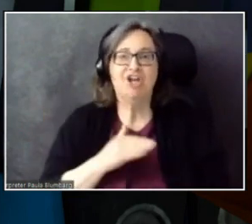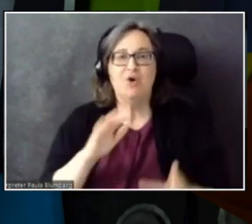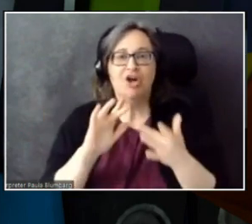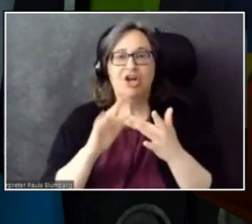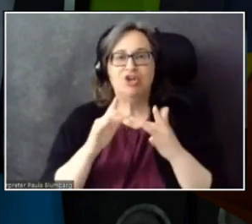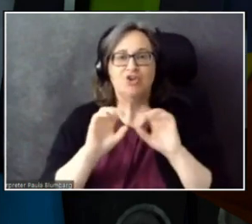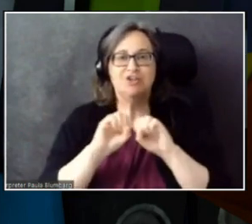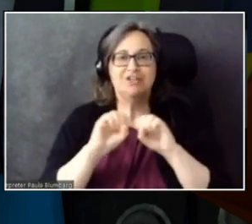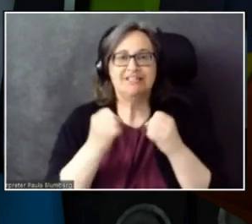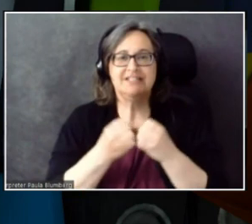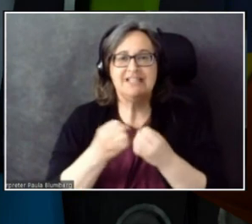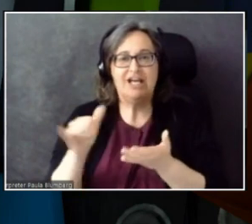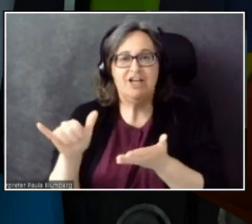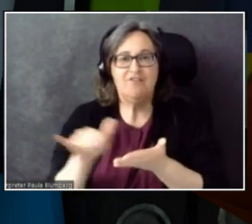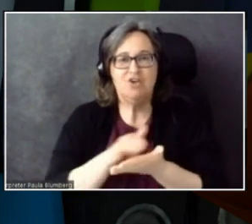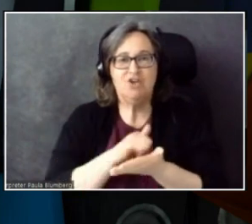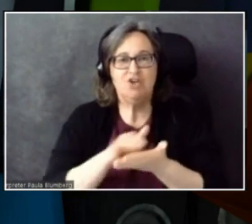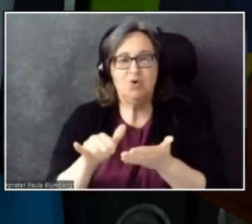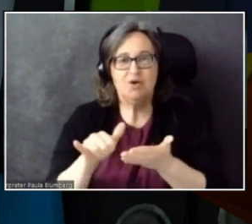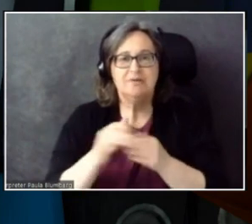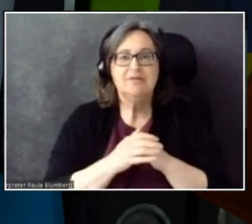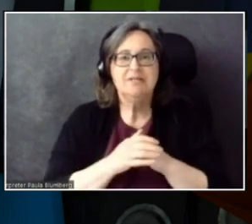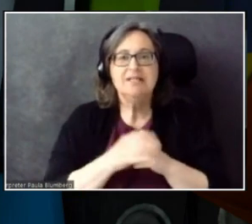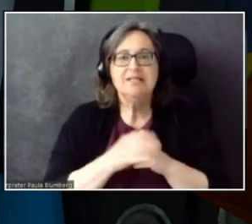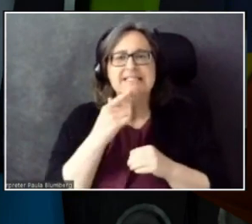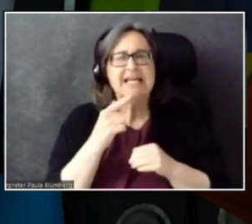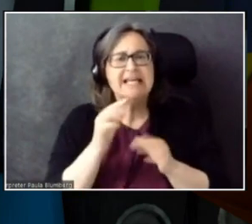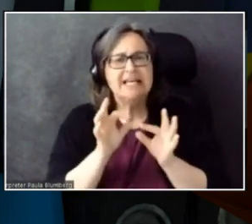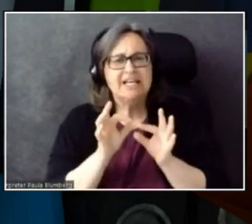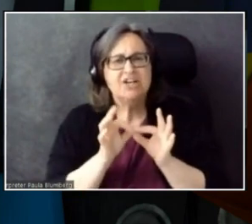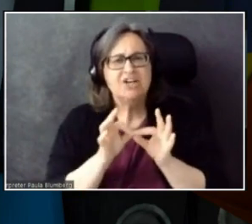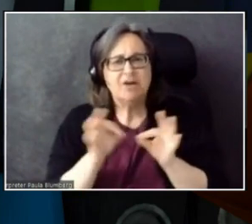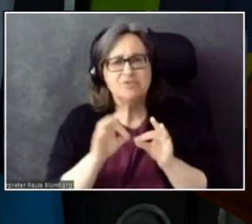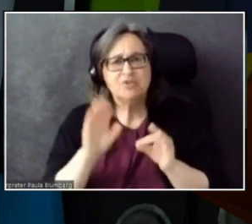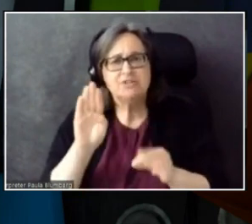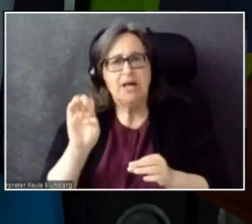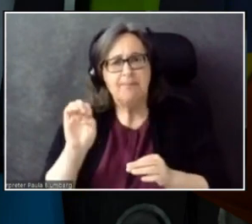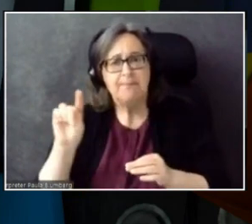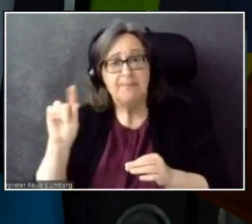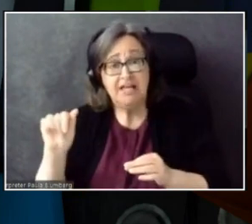He says: Captions was a beta feature. Is it now live?